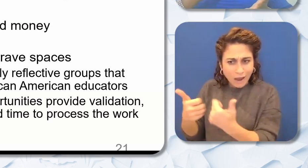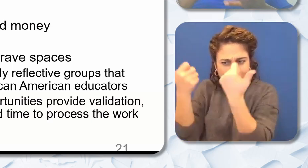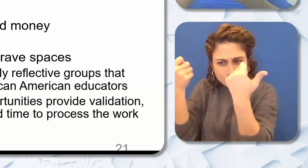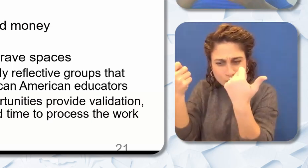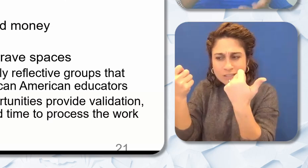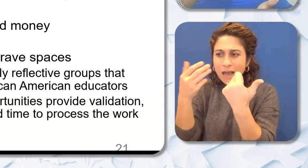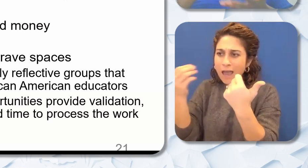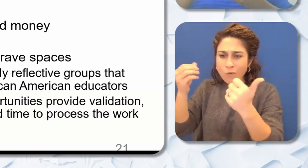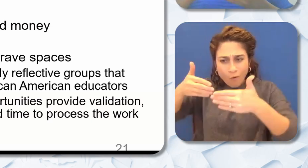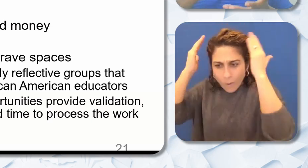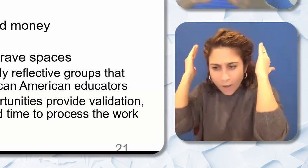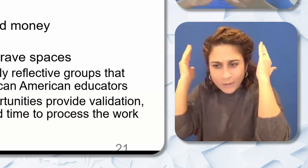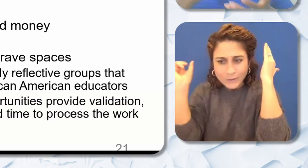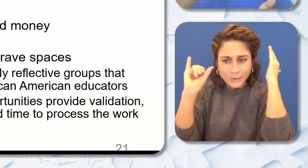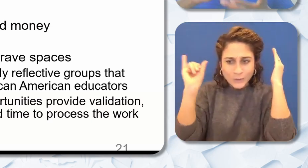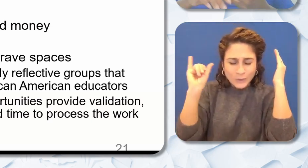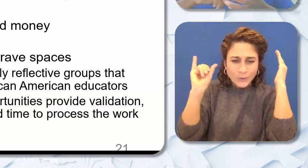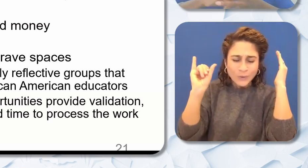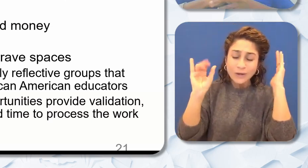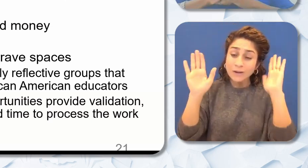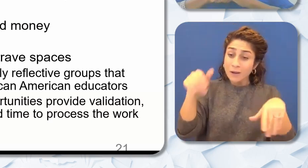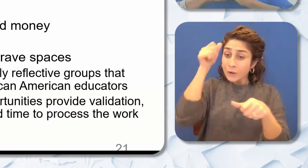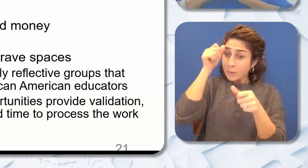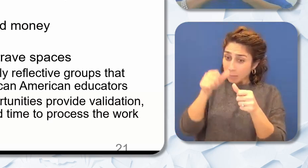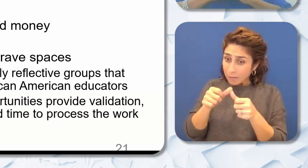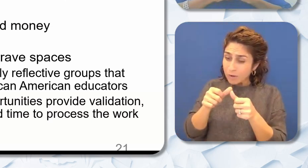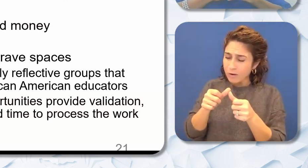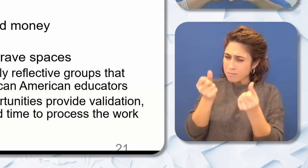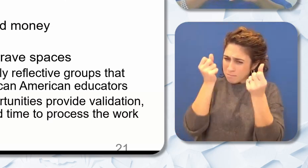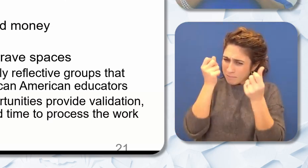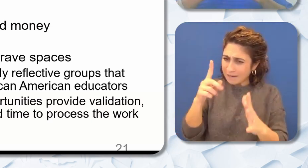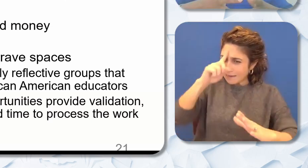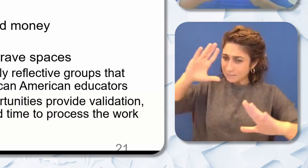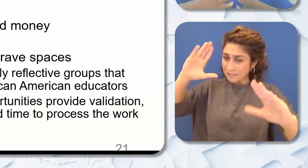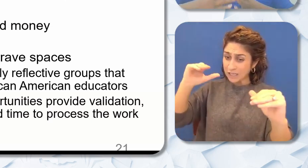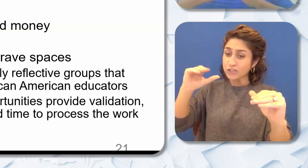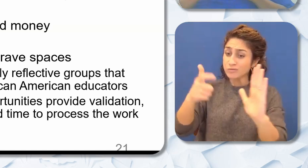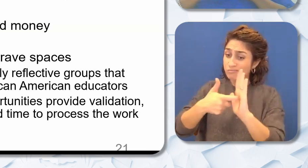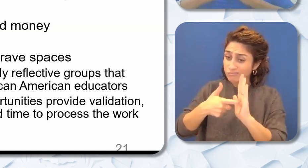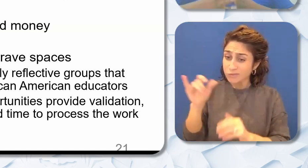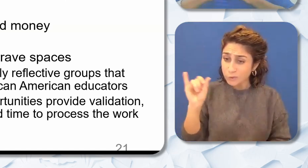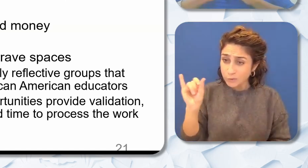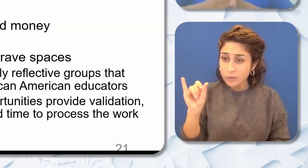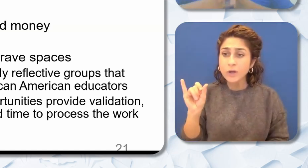let's not forget all those expectations that come into play. Brave spaces that support and